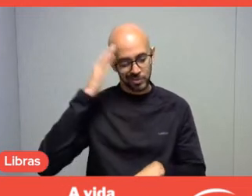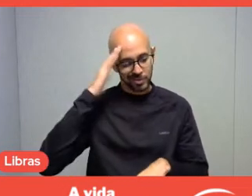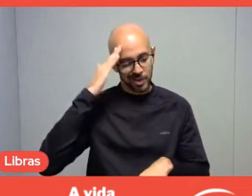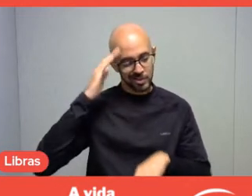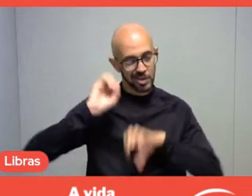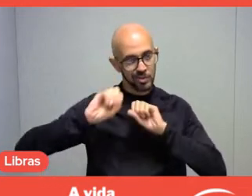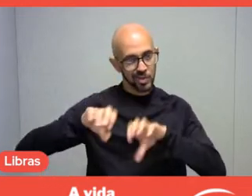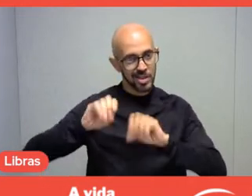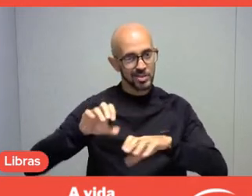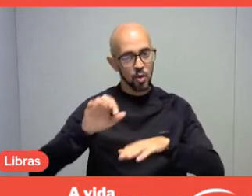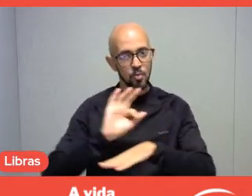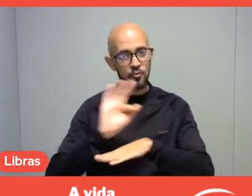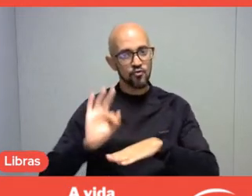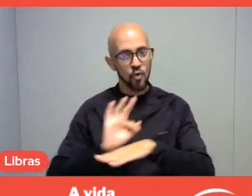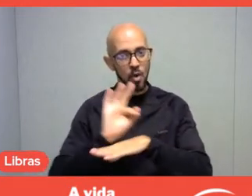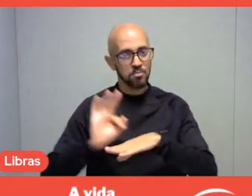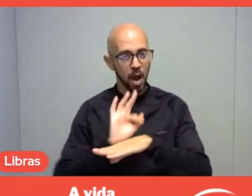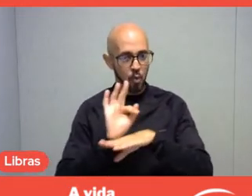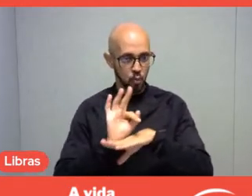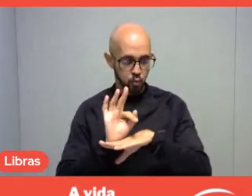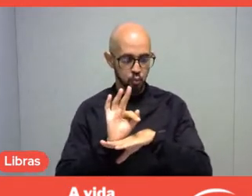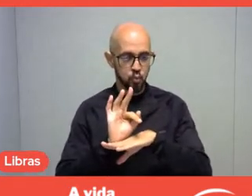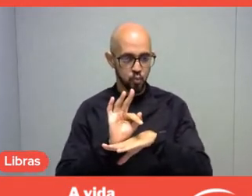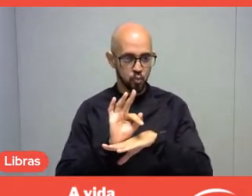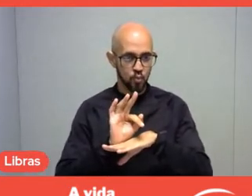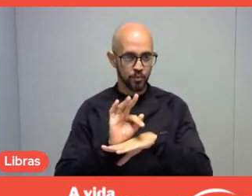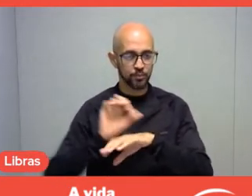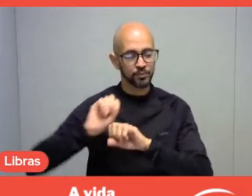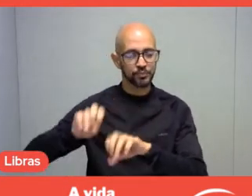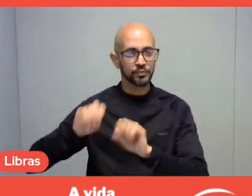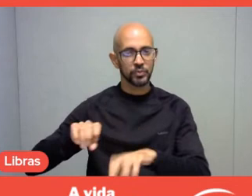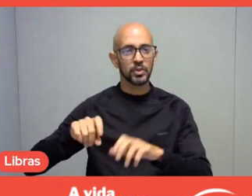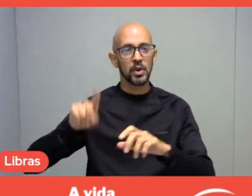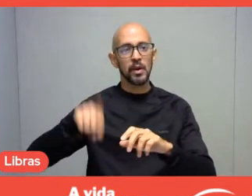when they're talking about education, it takes place in a school environment